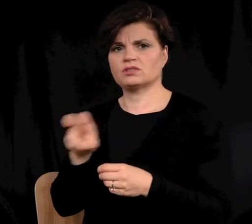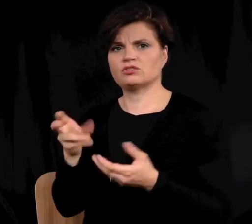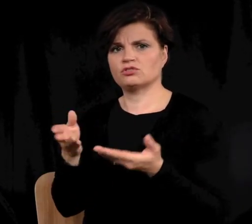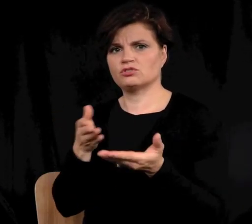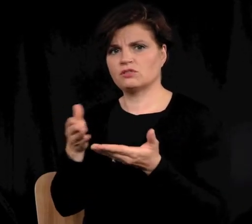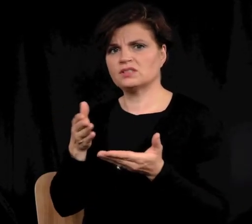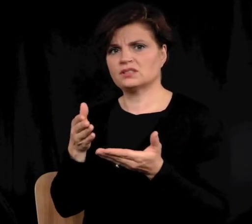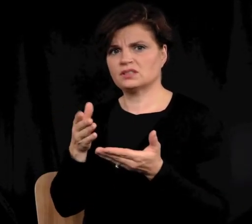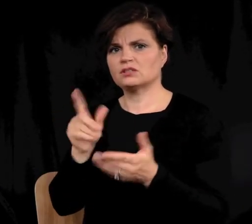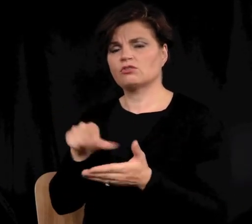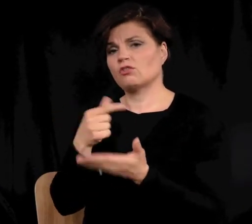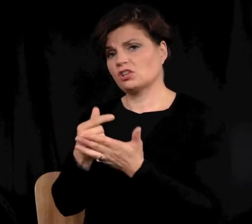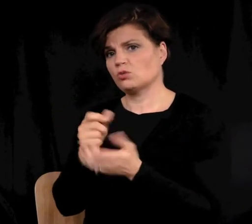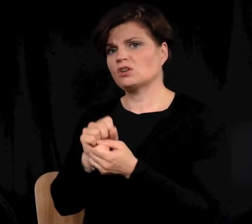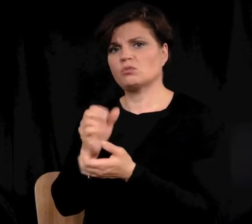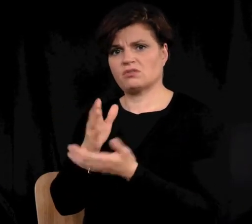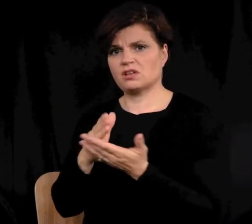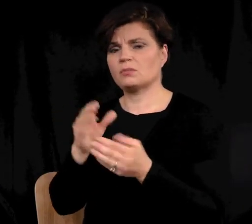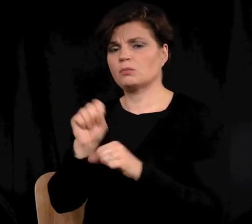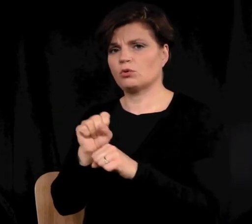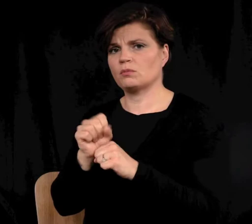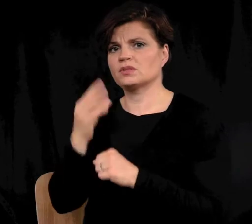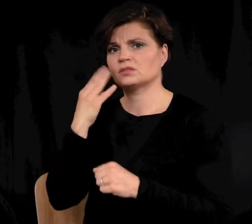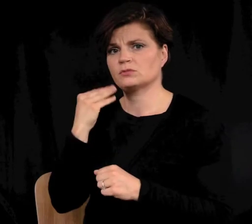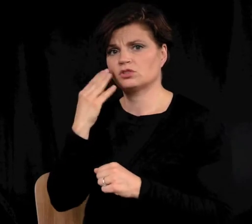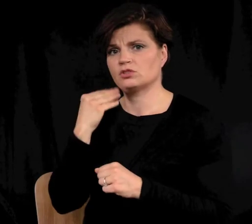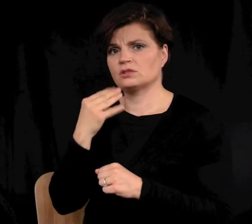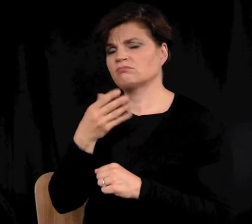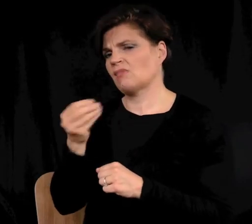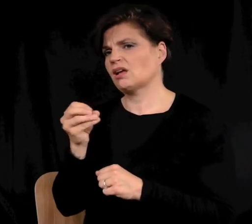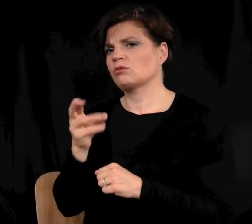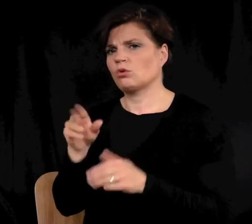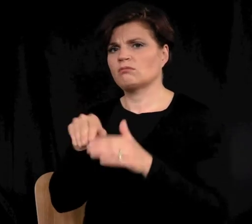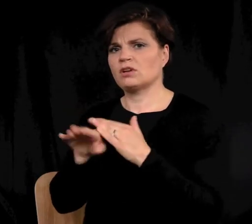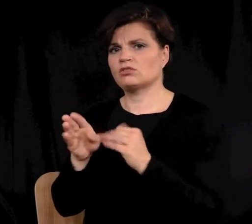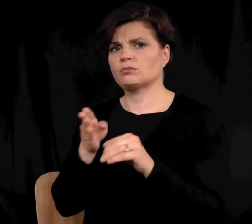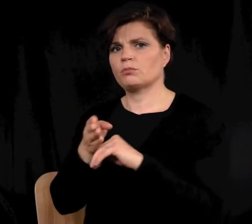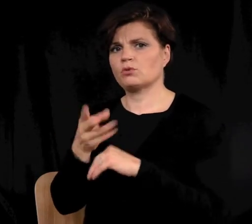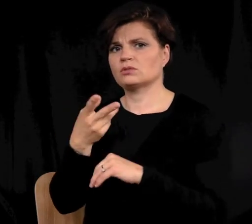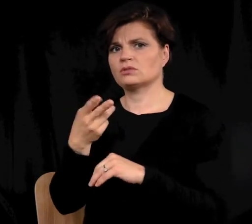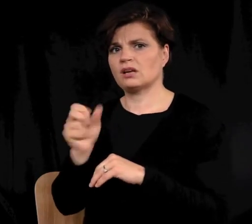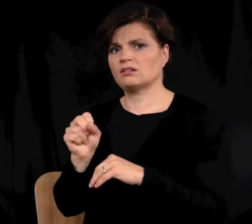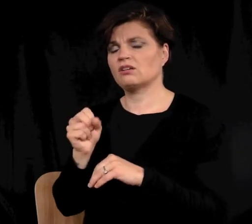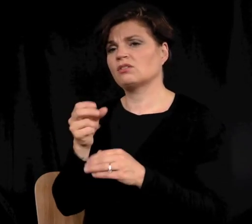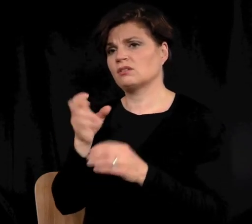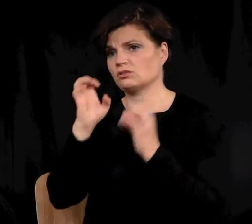transition services graduated with employment experience and/or entered post-secondary